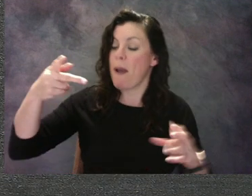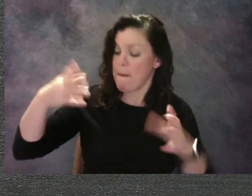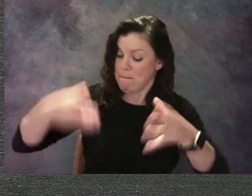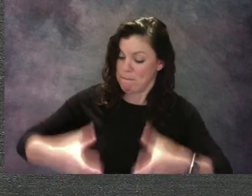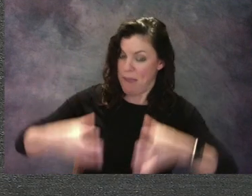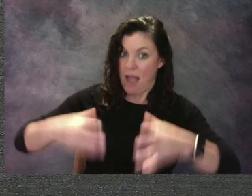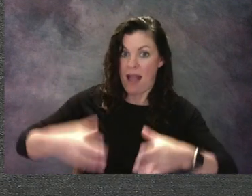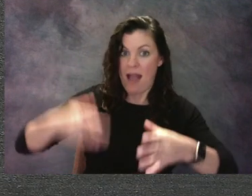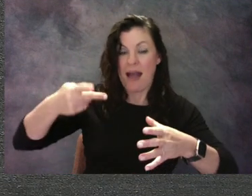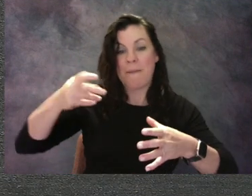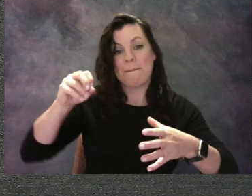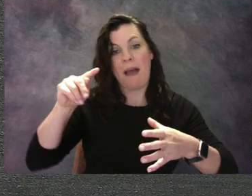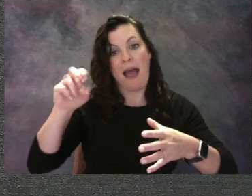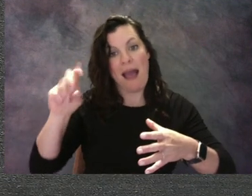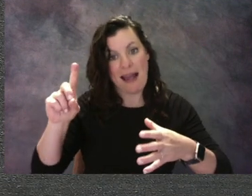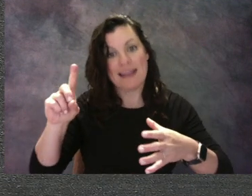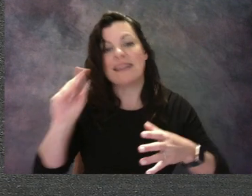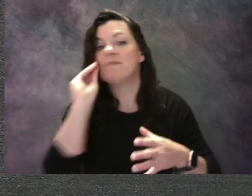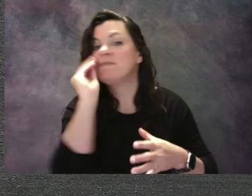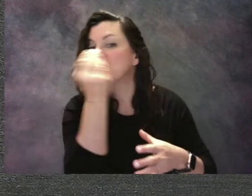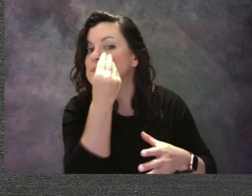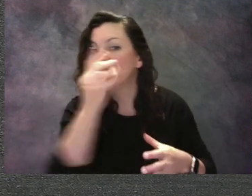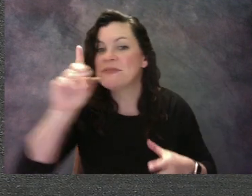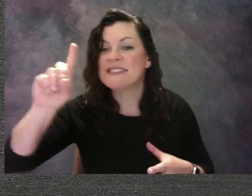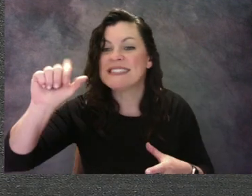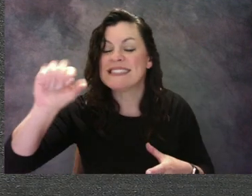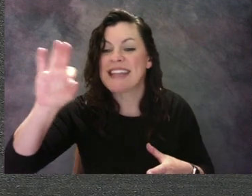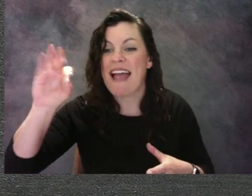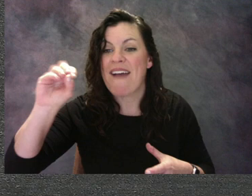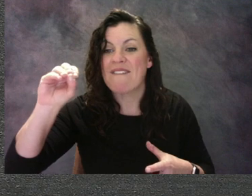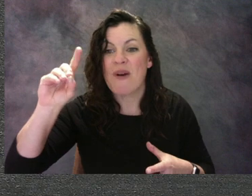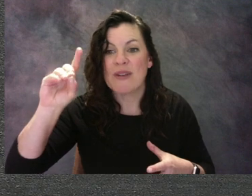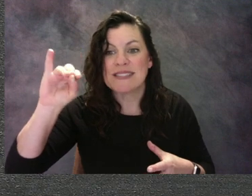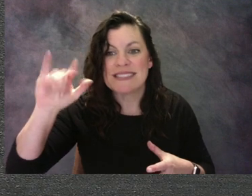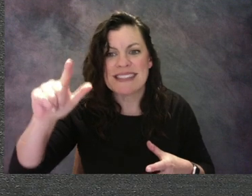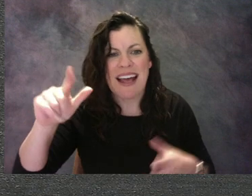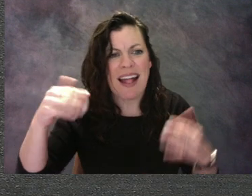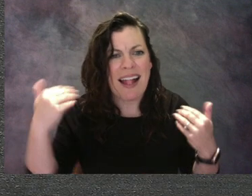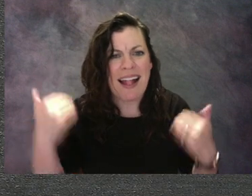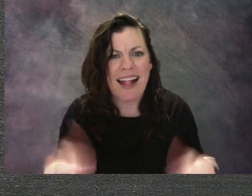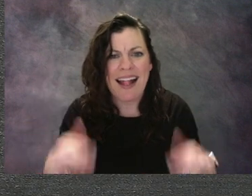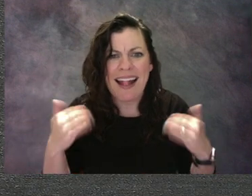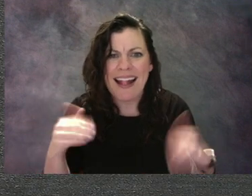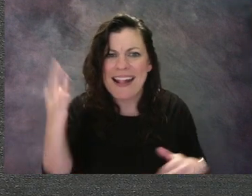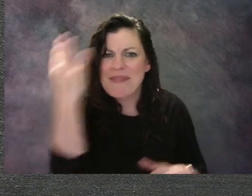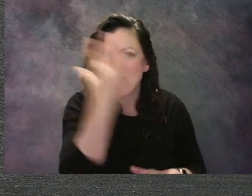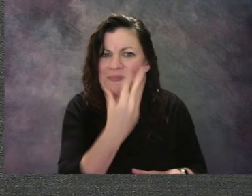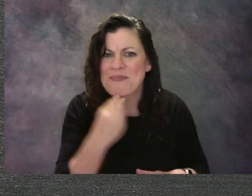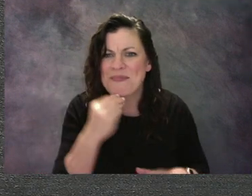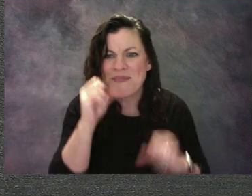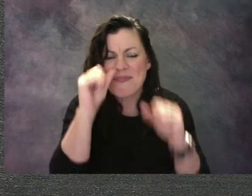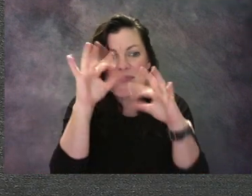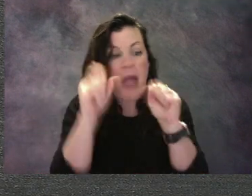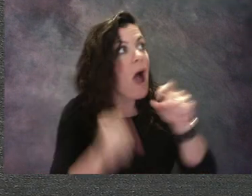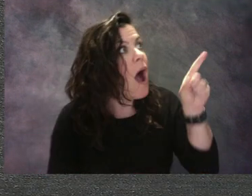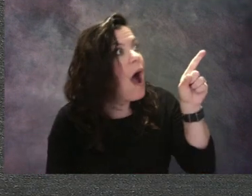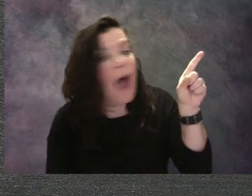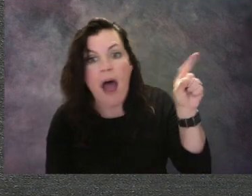of a pot of daffodils. Amazing! [Mollie gasping] What's over here? Artists, look.